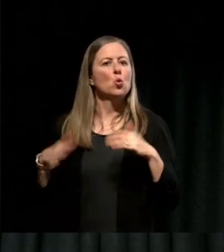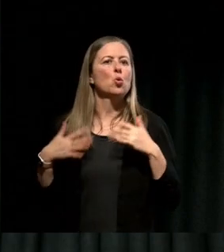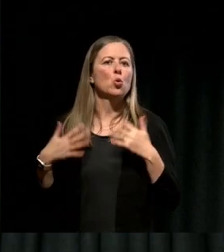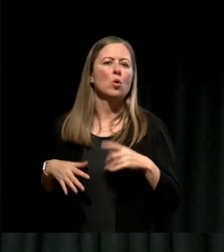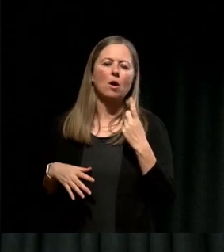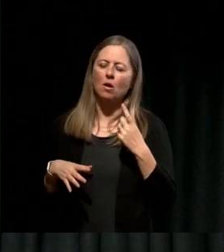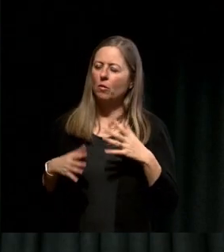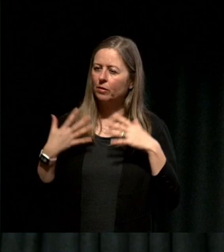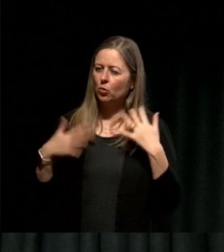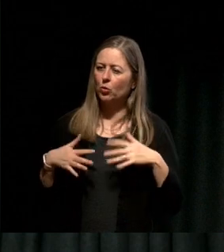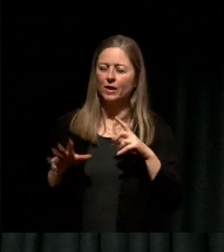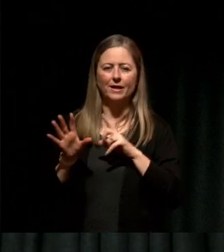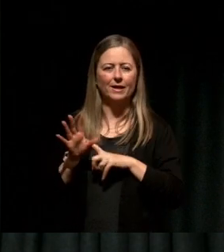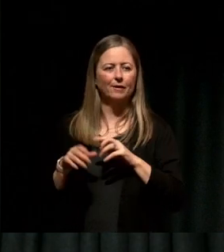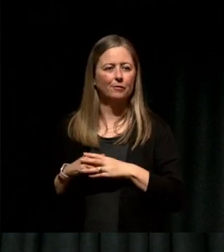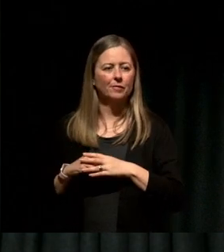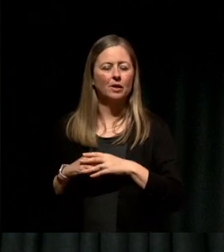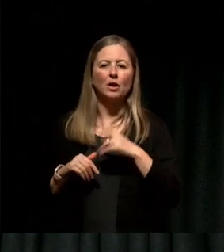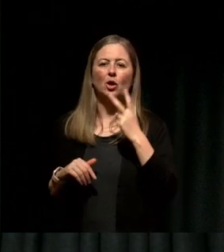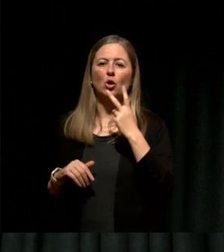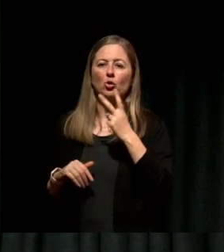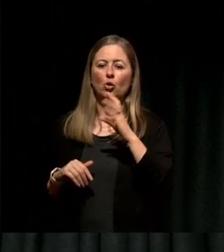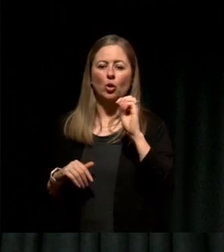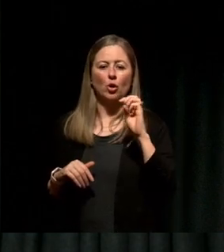in the state of Victoria, 2009.